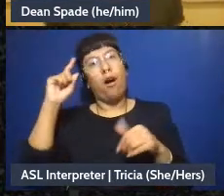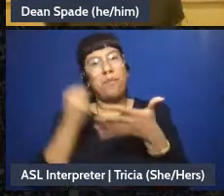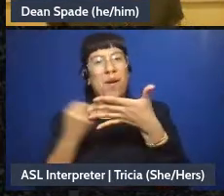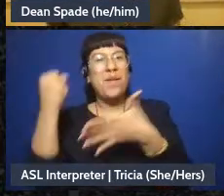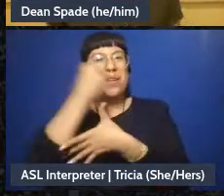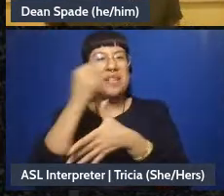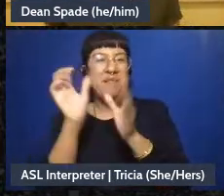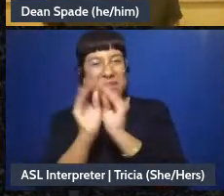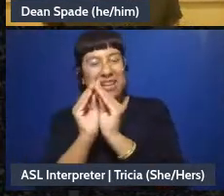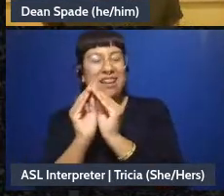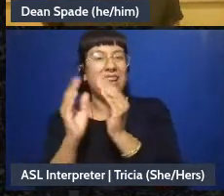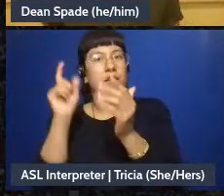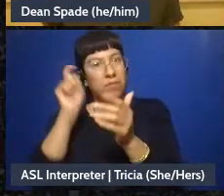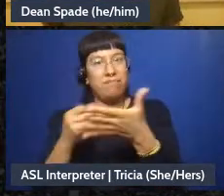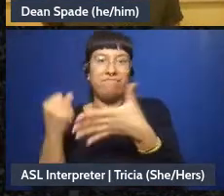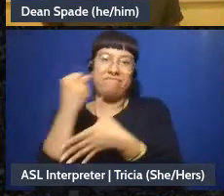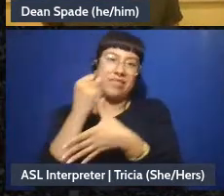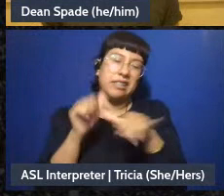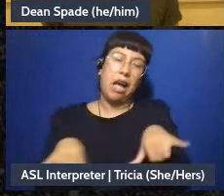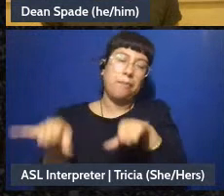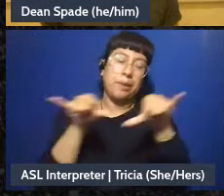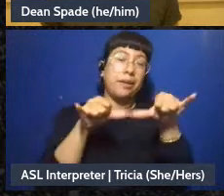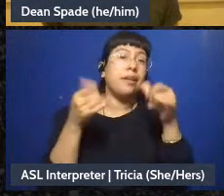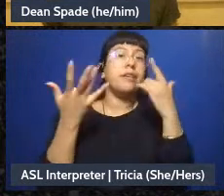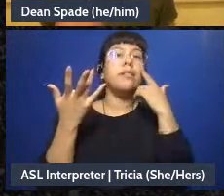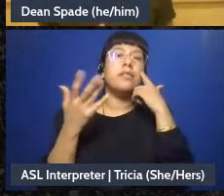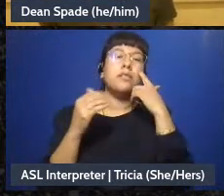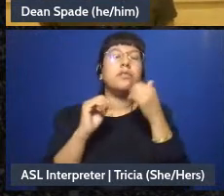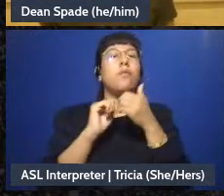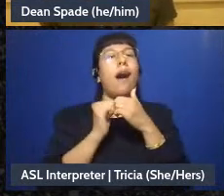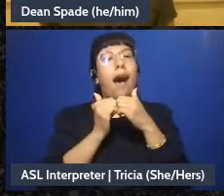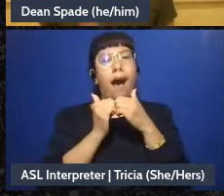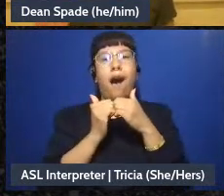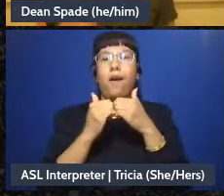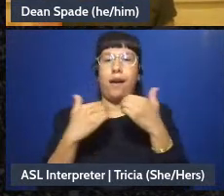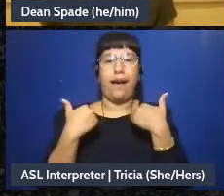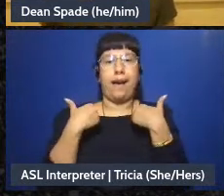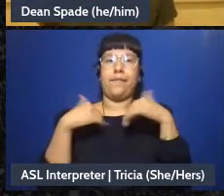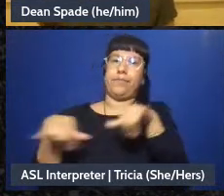common - you know -um, so how do we create a norm in our group that people think about the meeting